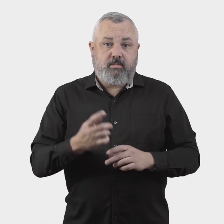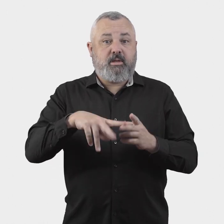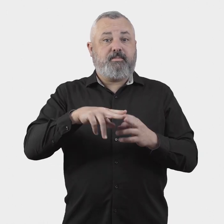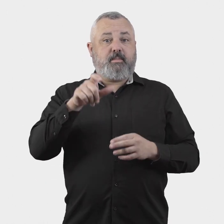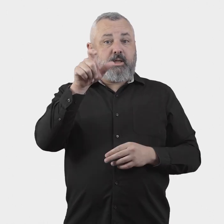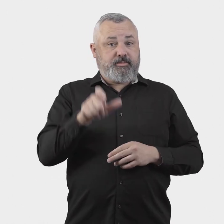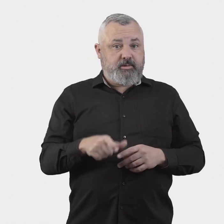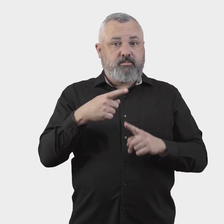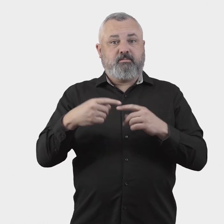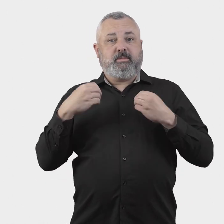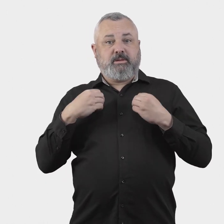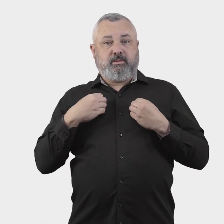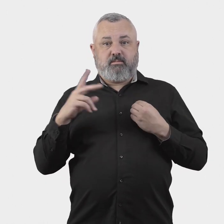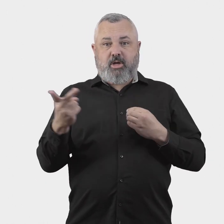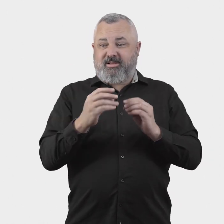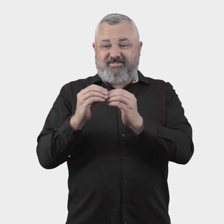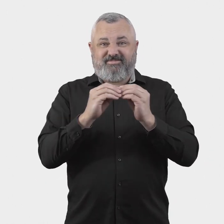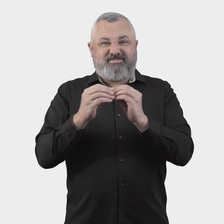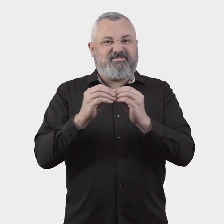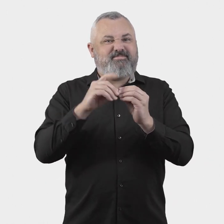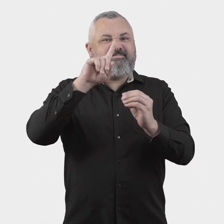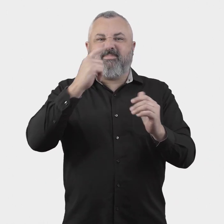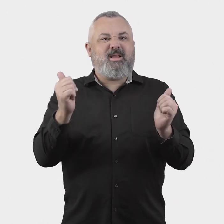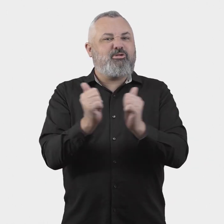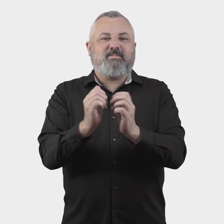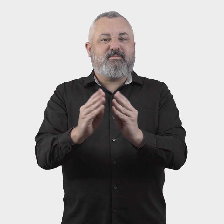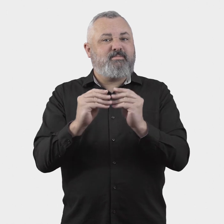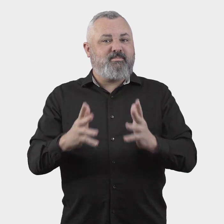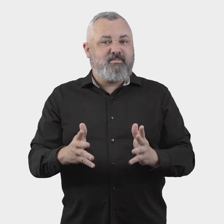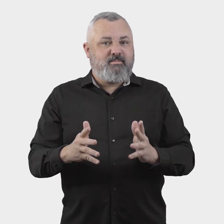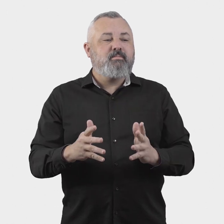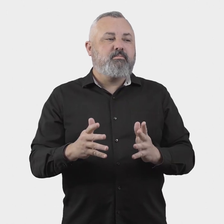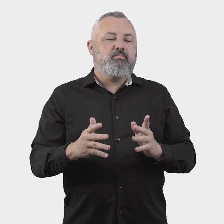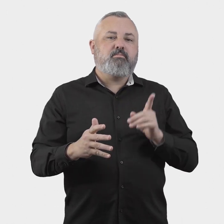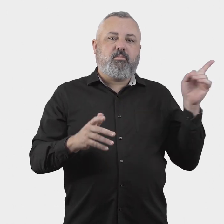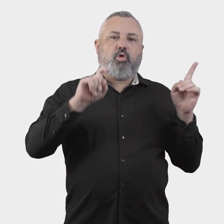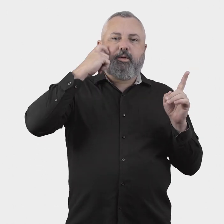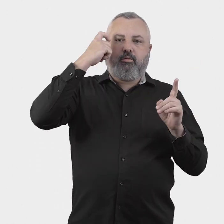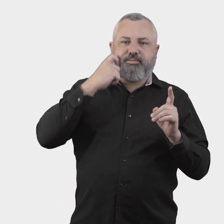If parties to a complaint are unable to reach a satisfactory resolution directly, it is proposed that the ombuds